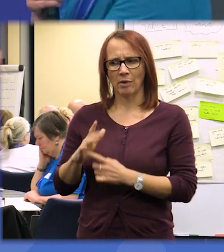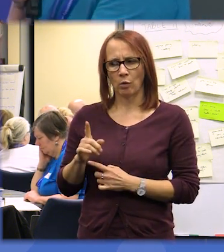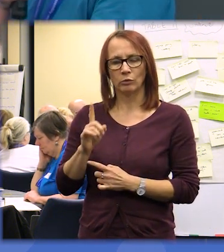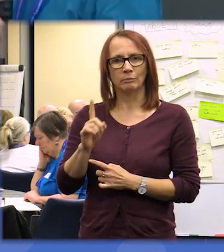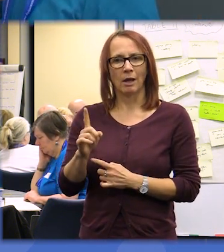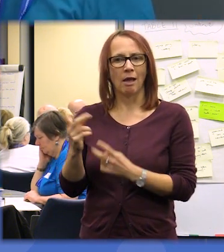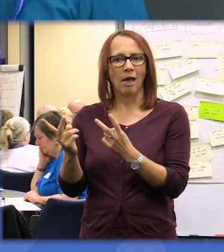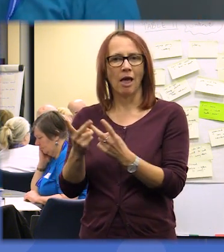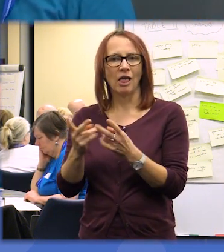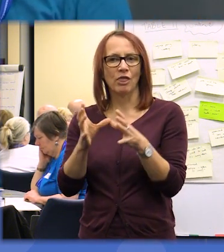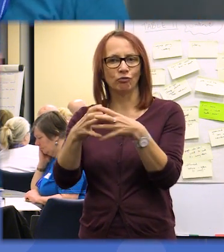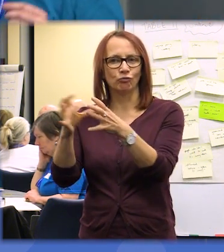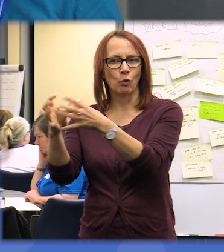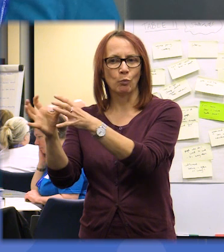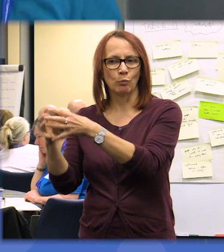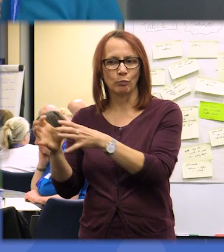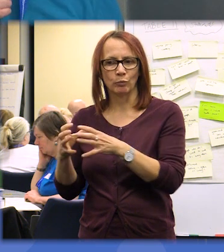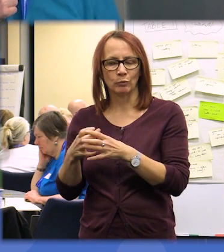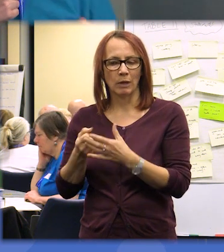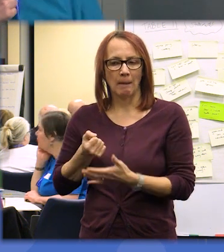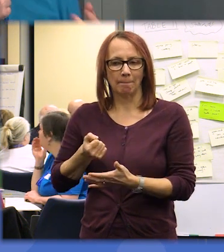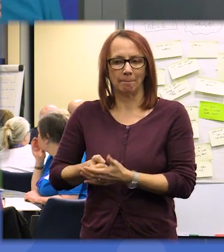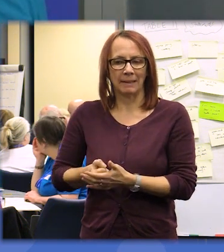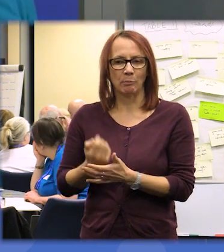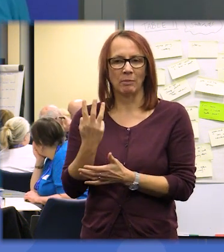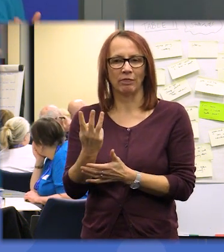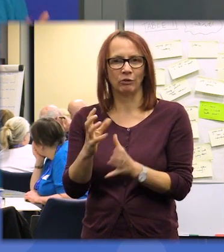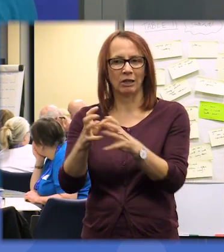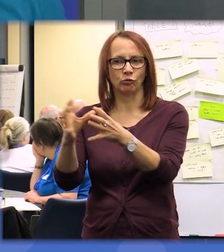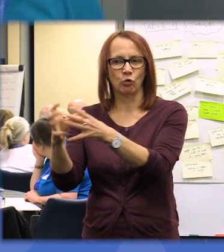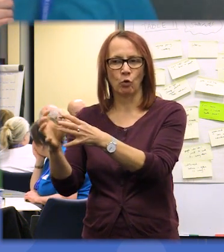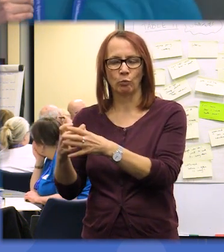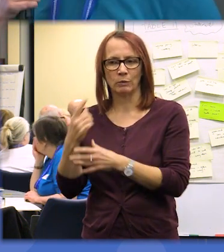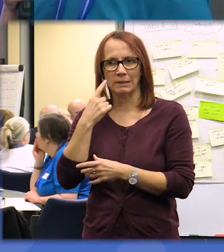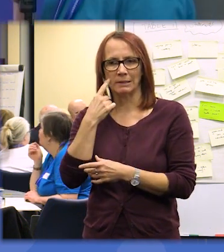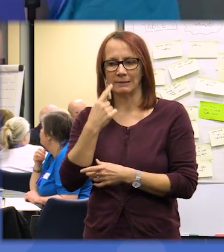be high priorities by at least three of the different tables in this room so we